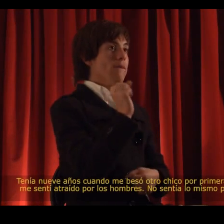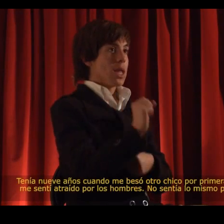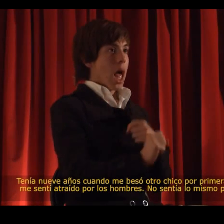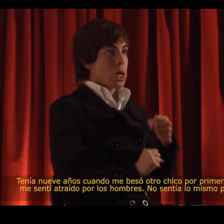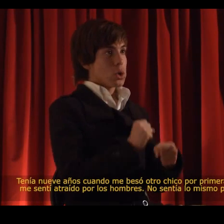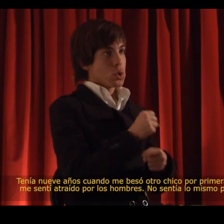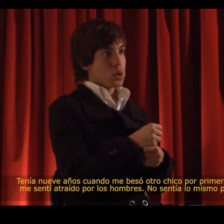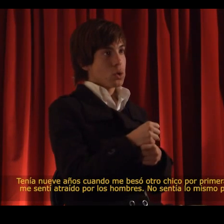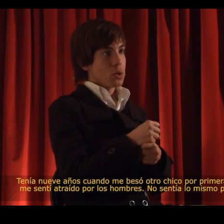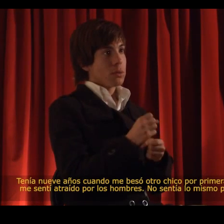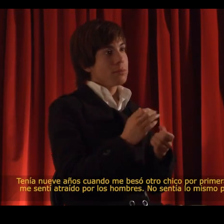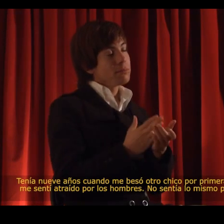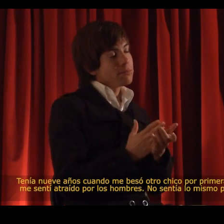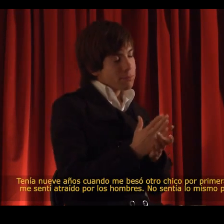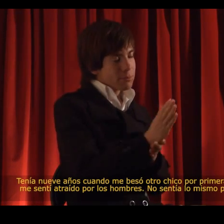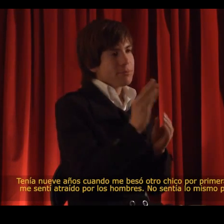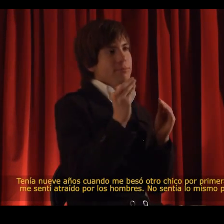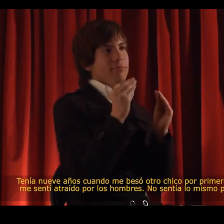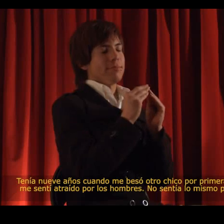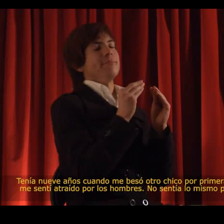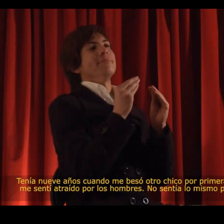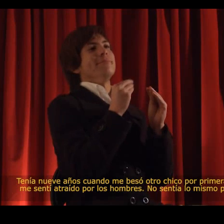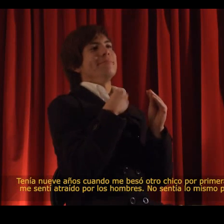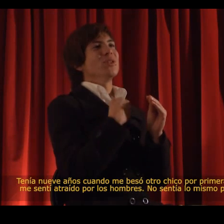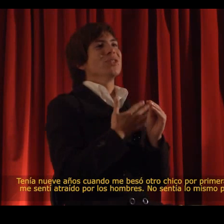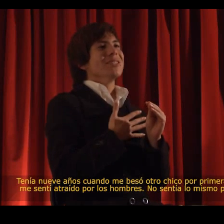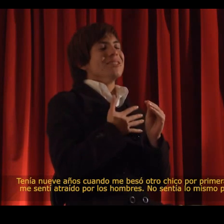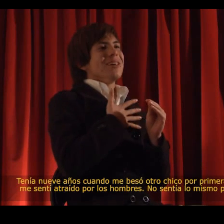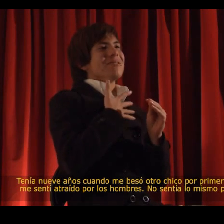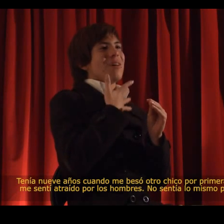I was 9 years old when another boy kissed me for the first time.